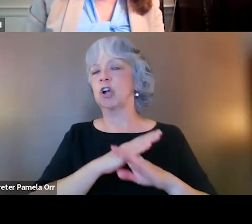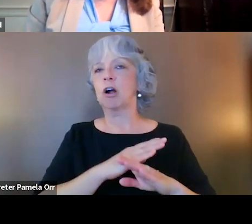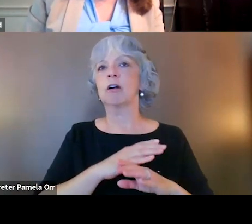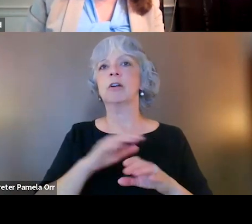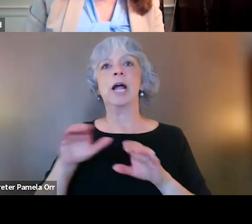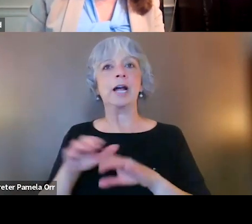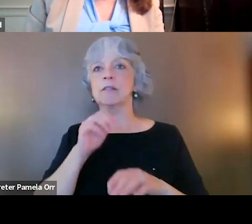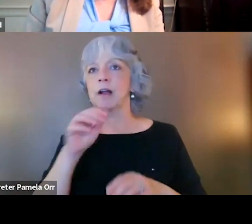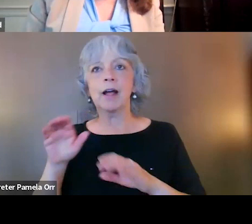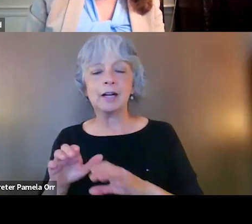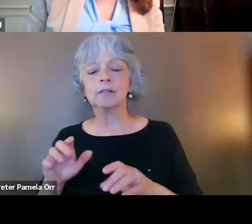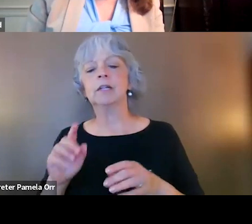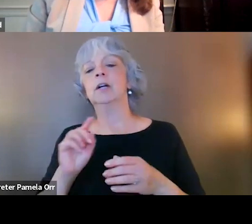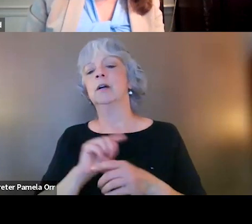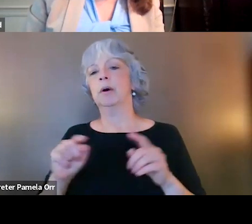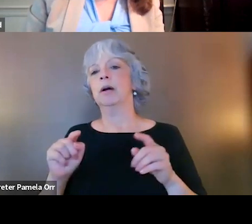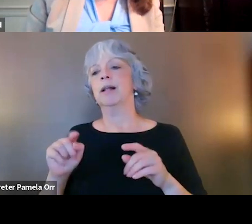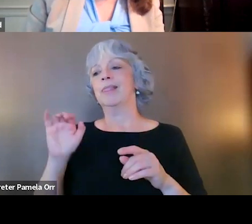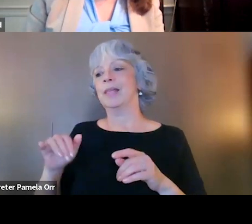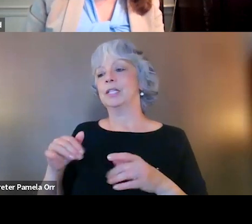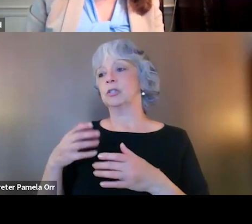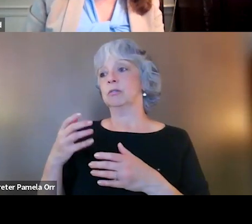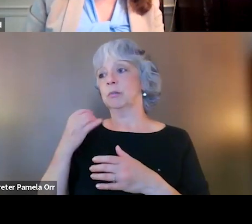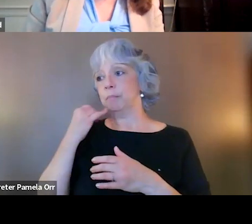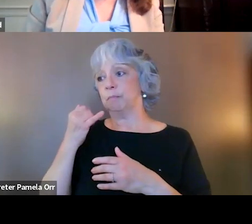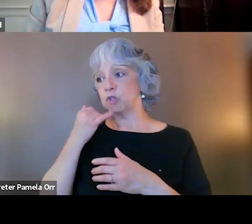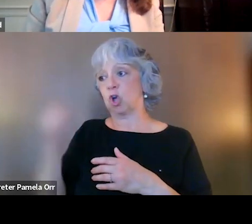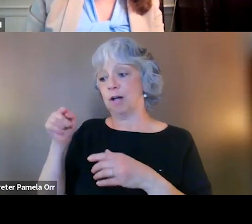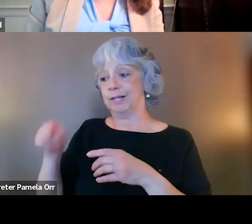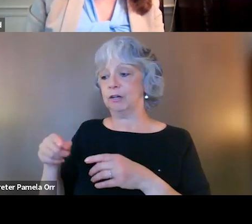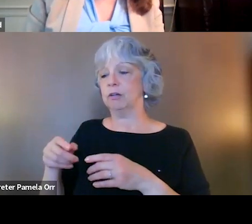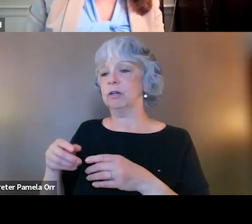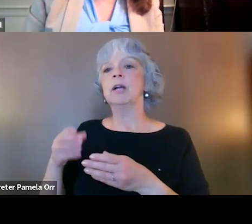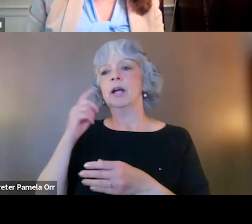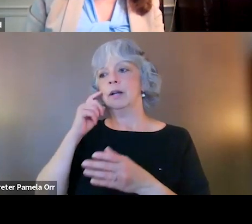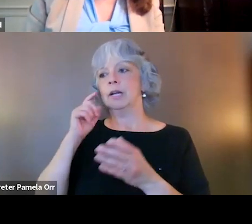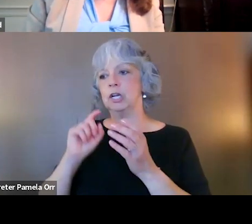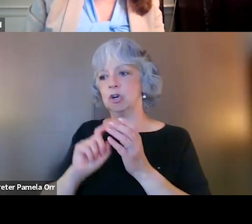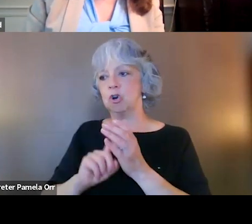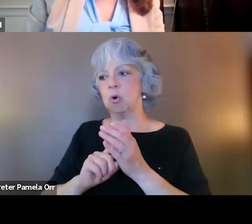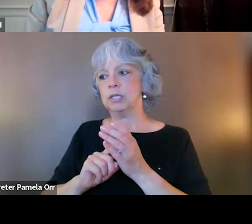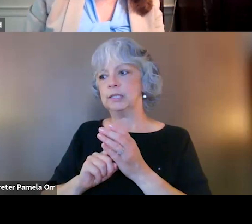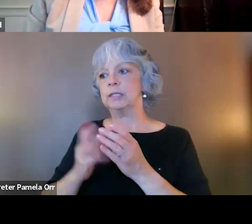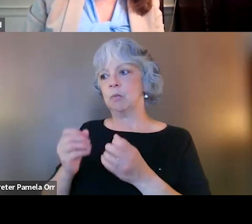And so this is a place for you on the call if this is a gap you're noticing in support to advocate.